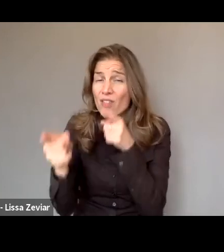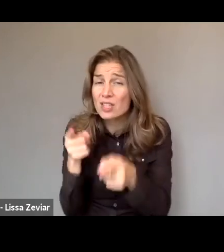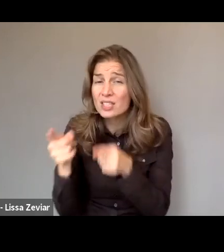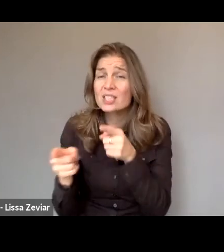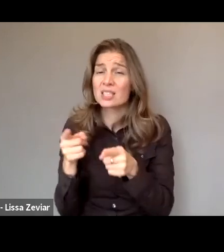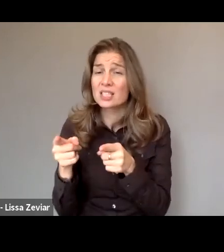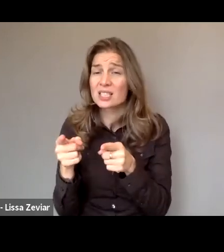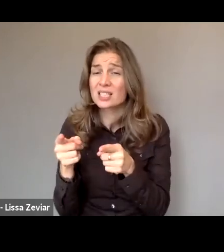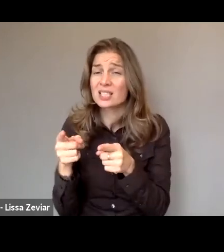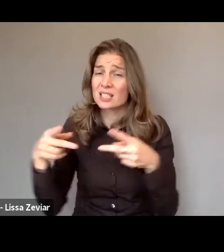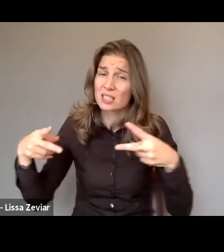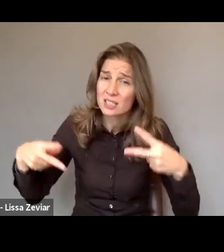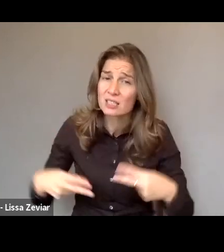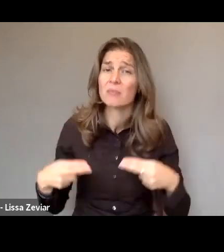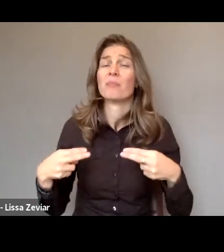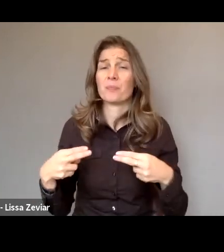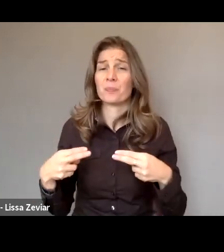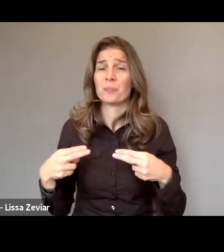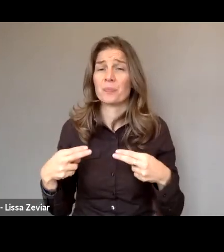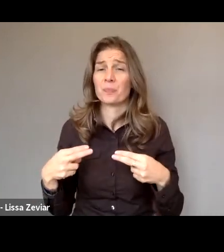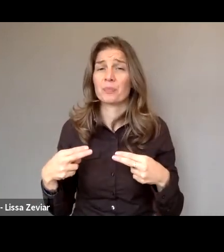women with disabilities to counteract EU crimes.